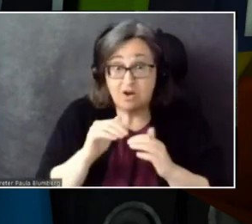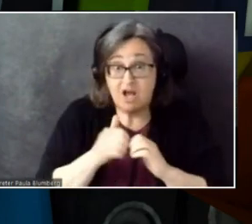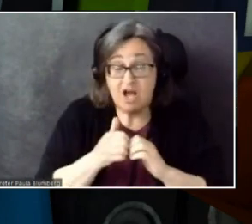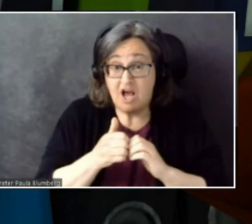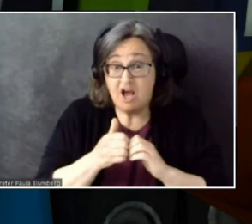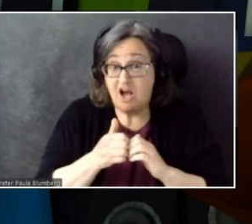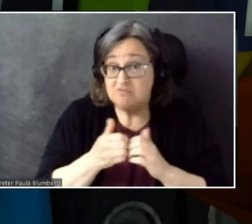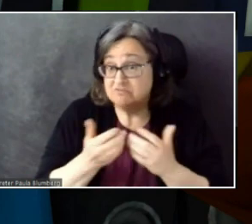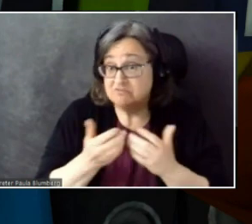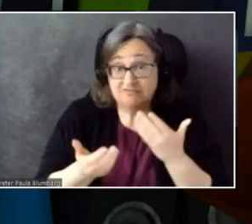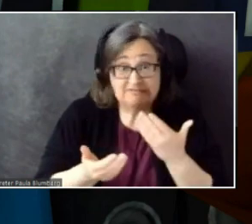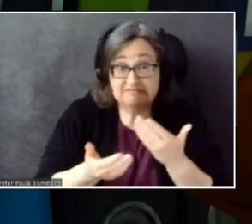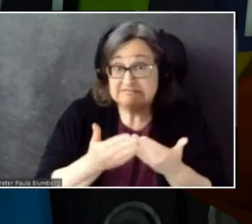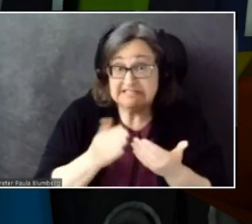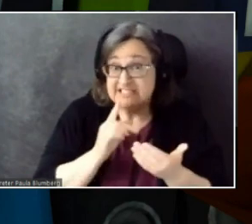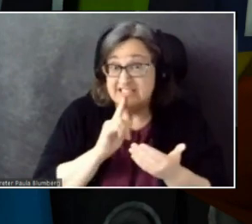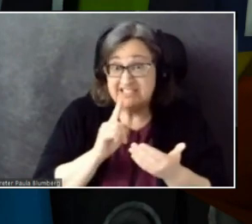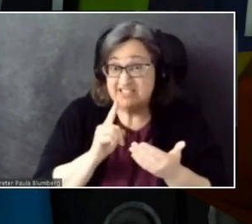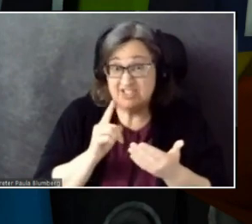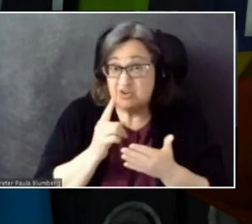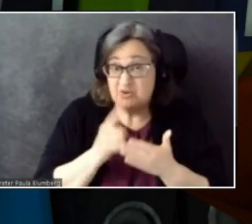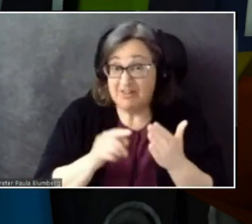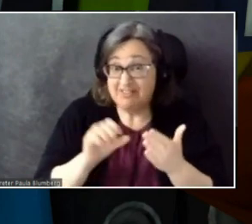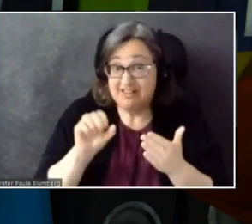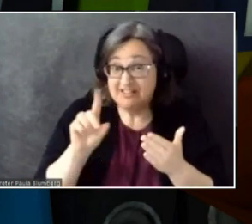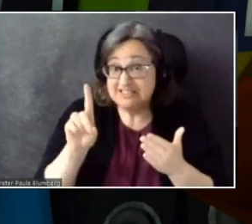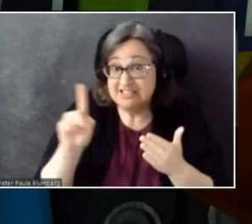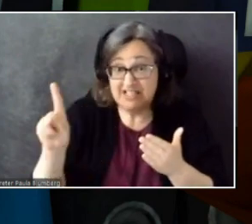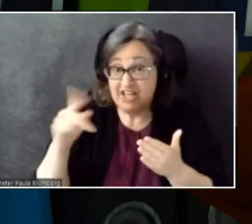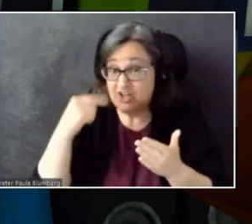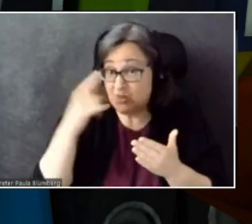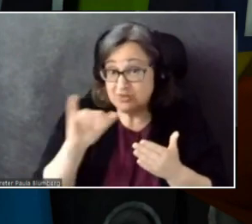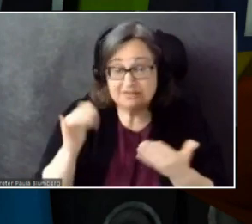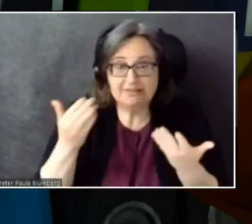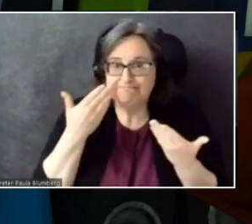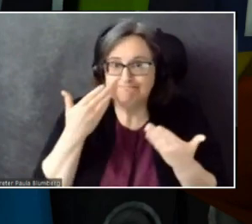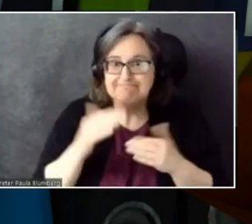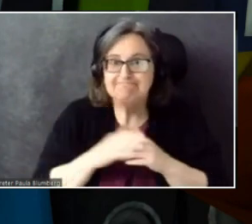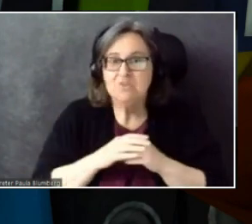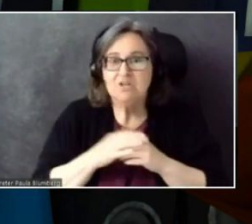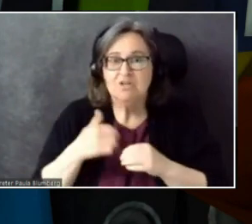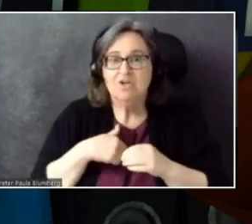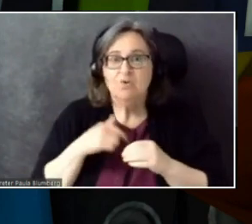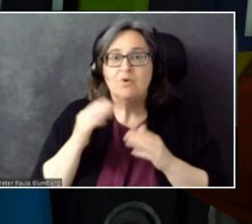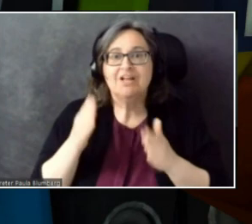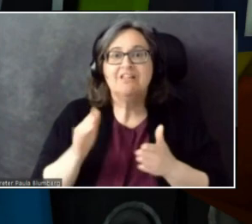Or what their SDK looks like? We can leave that as a rhetorical question.